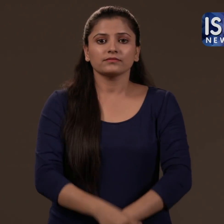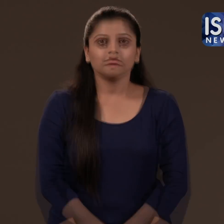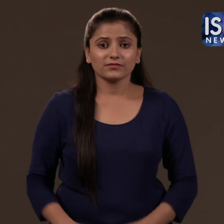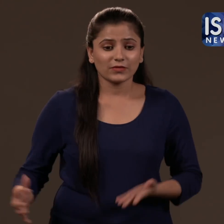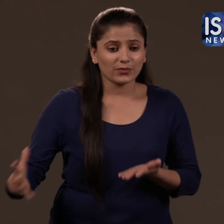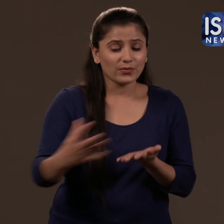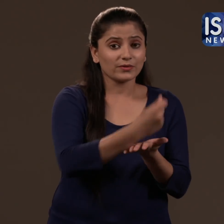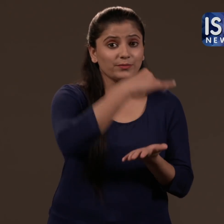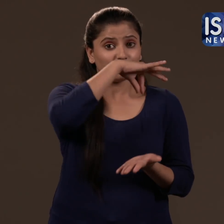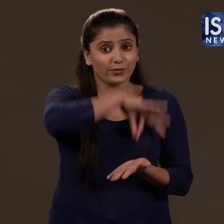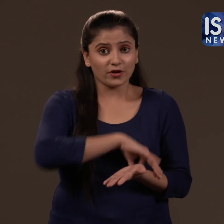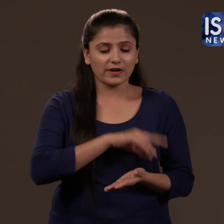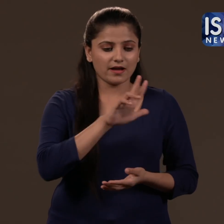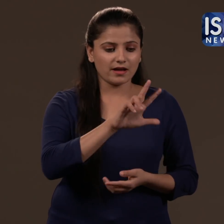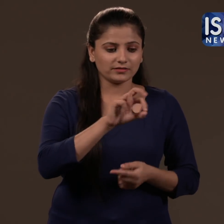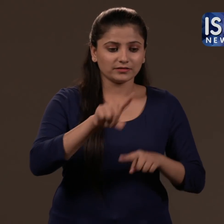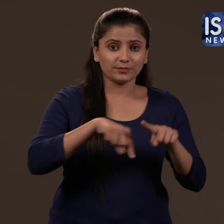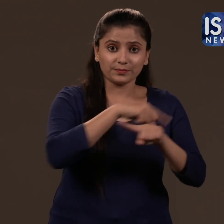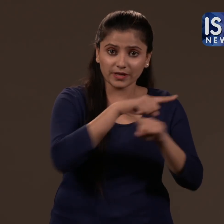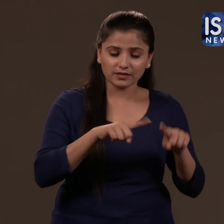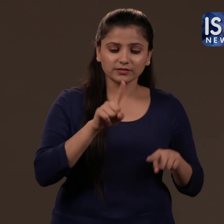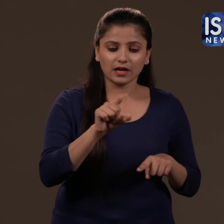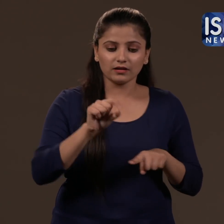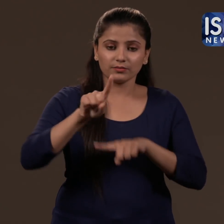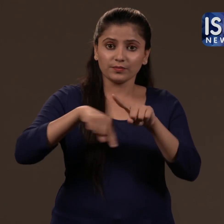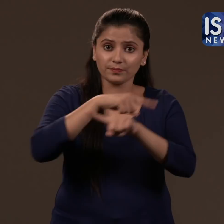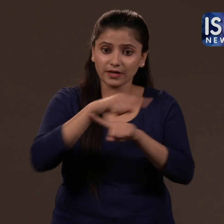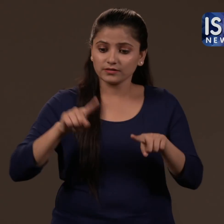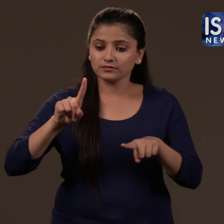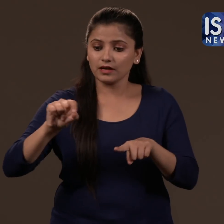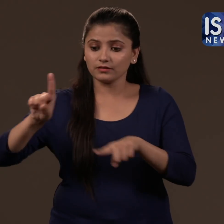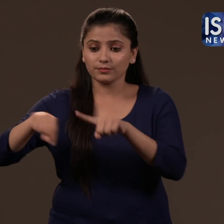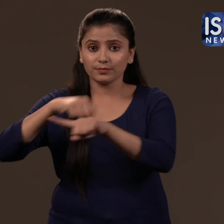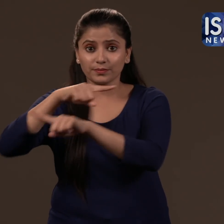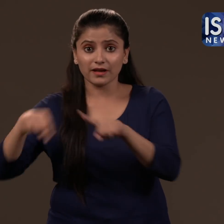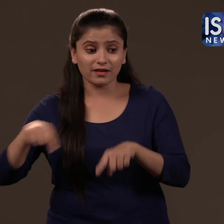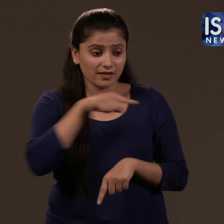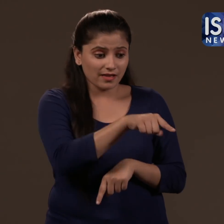The income will split in 80:10:10 ratio.